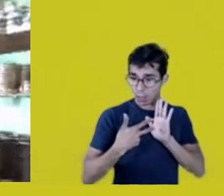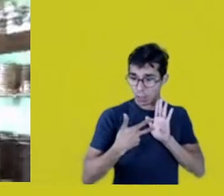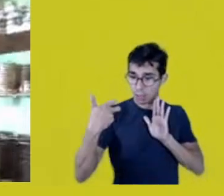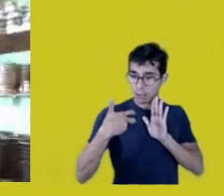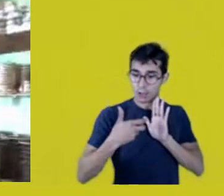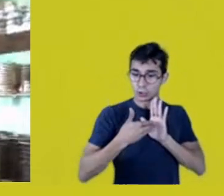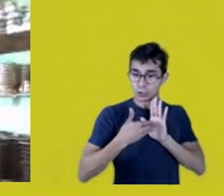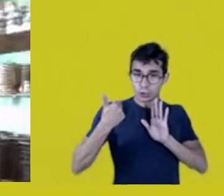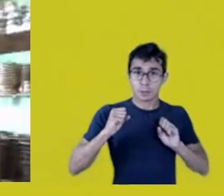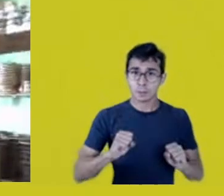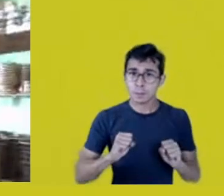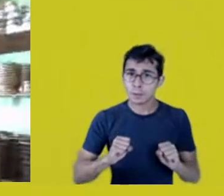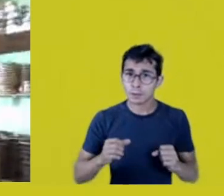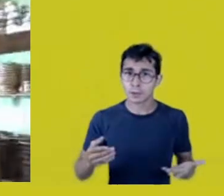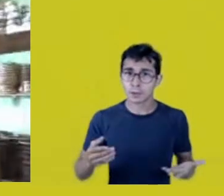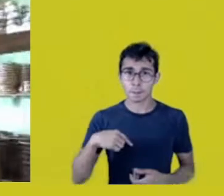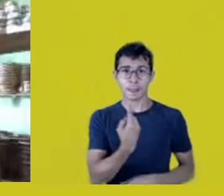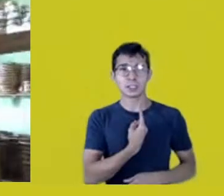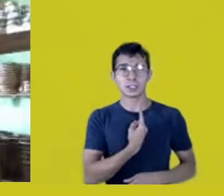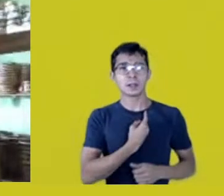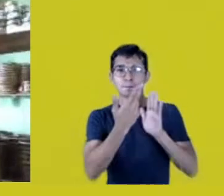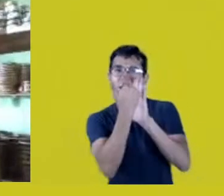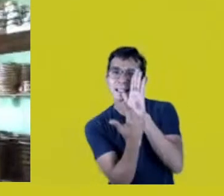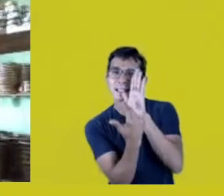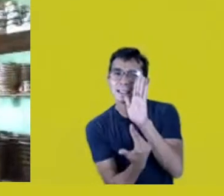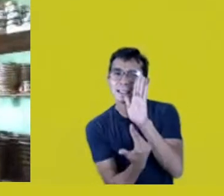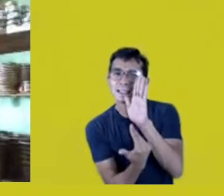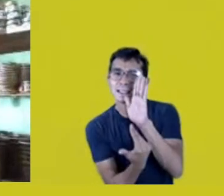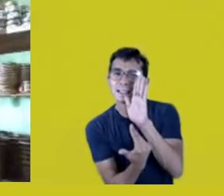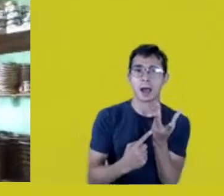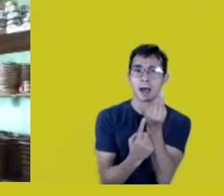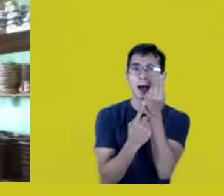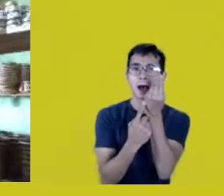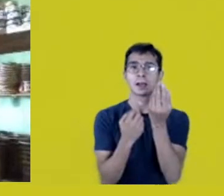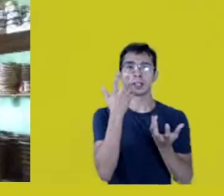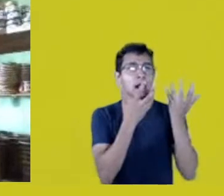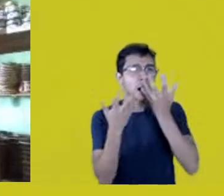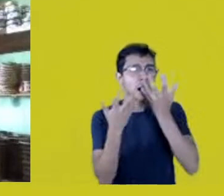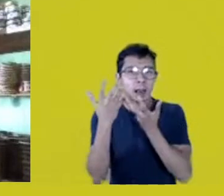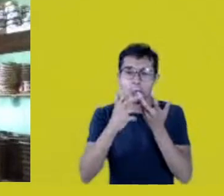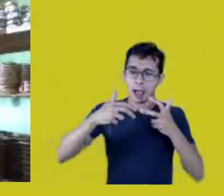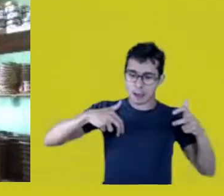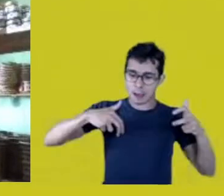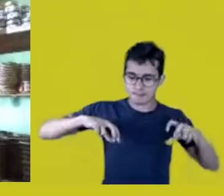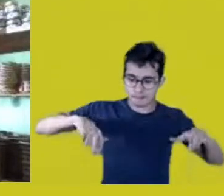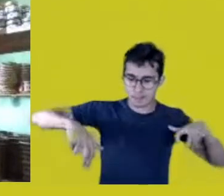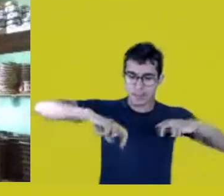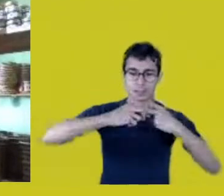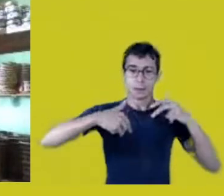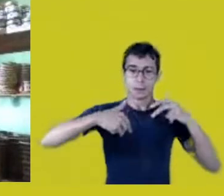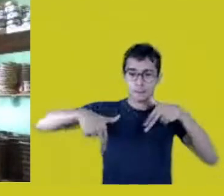Our patterns, our images, our chants, our dances are used indiscriminately,